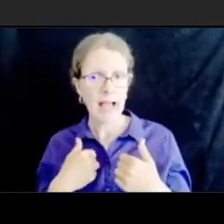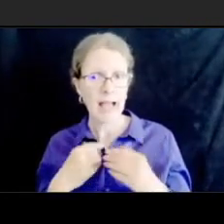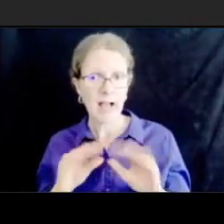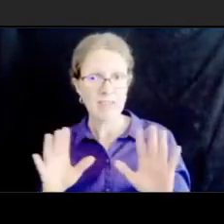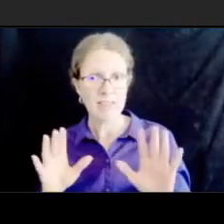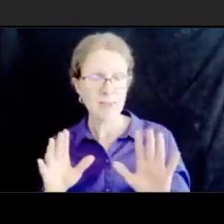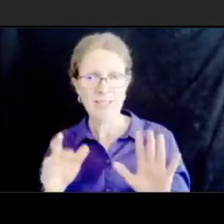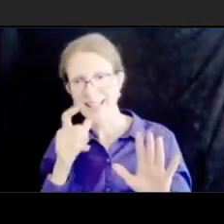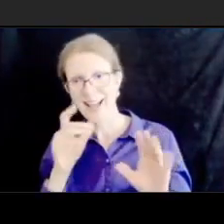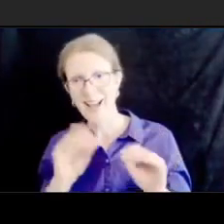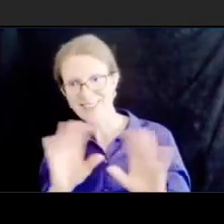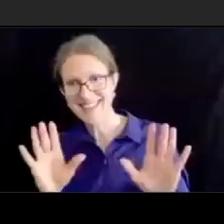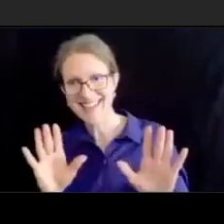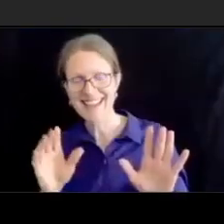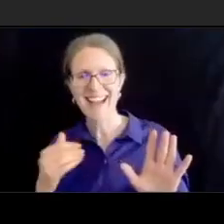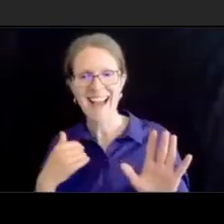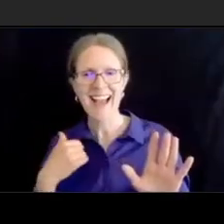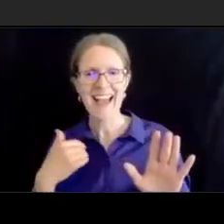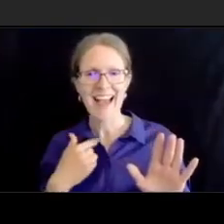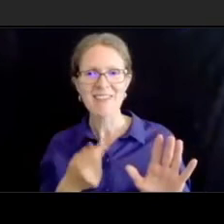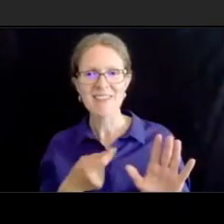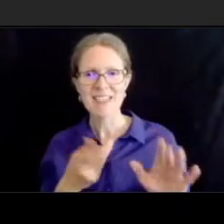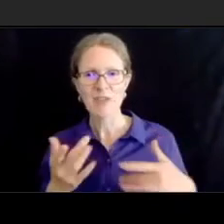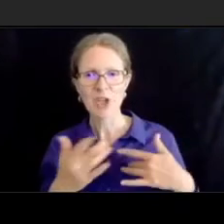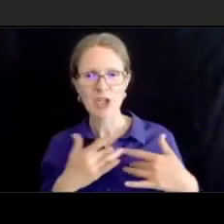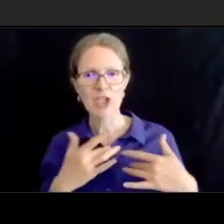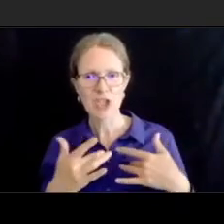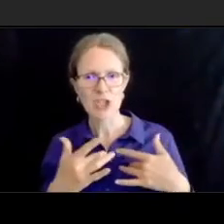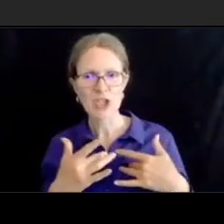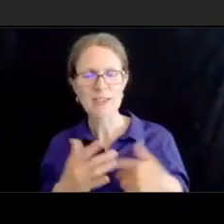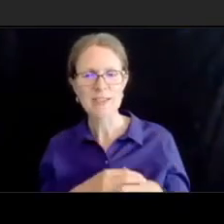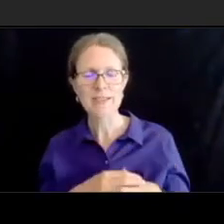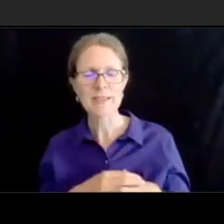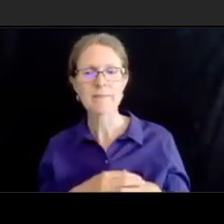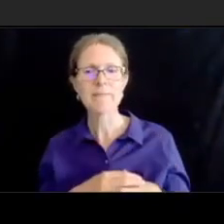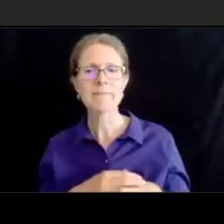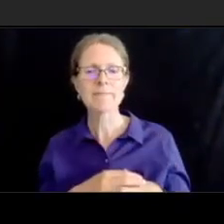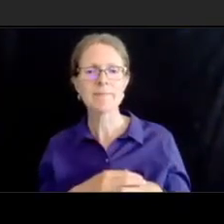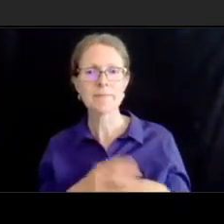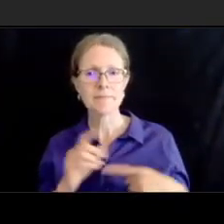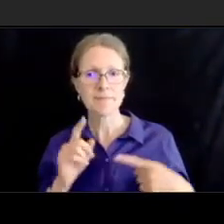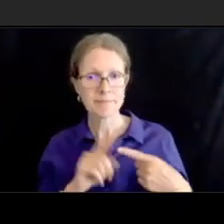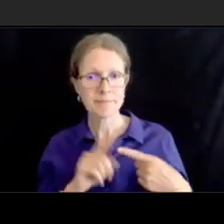traffic that's going to dump especially under reno a two-lane road with three or four schools